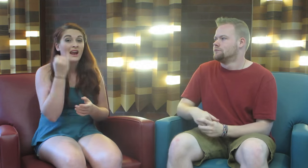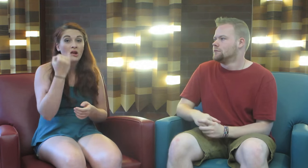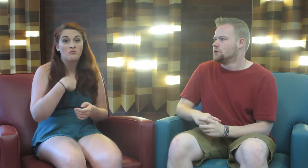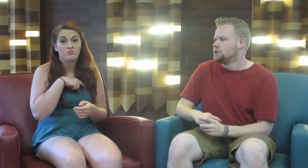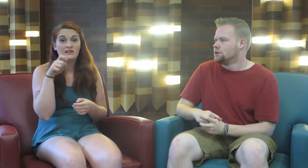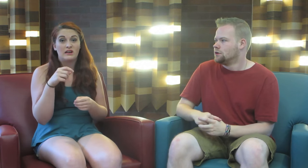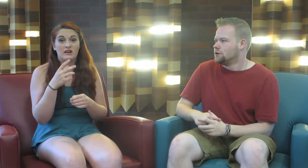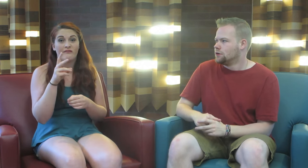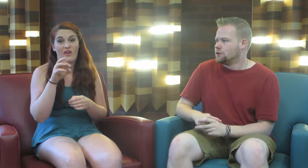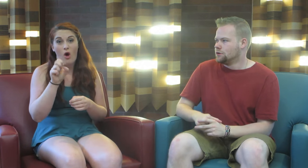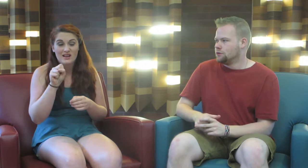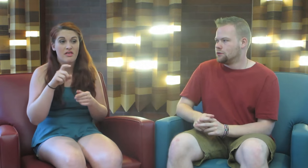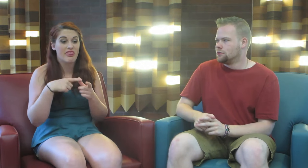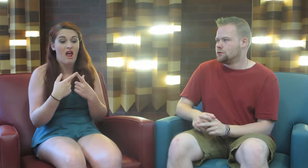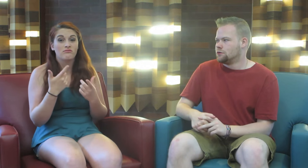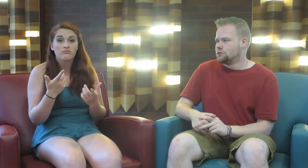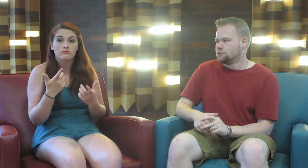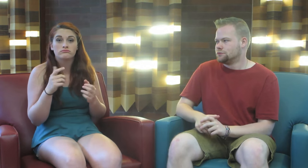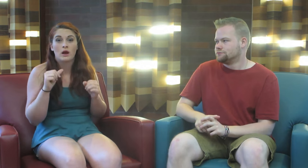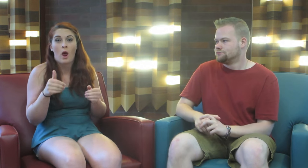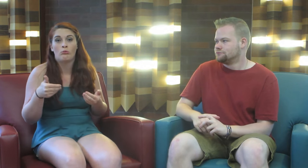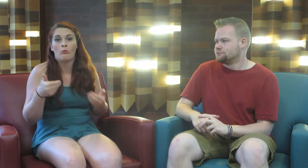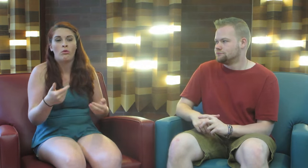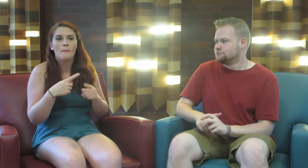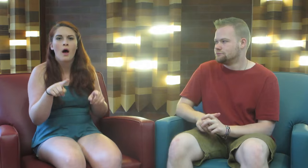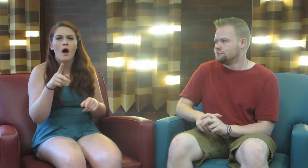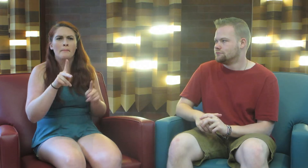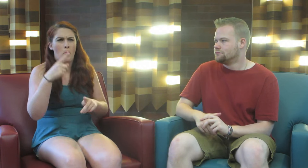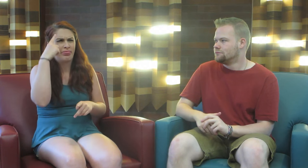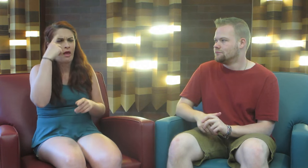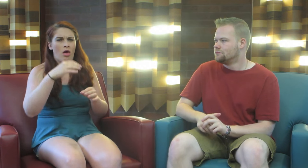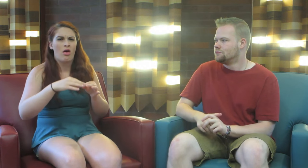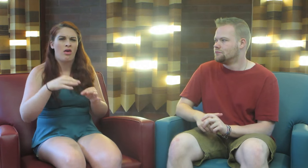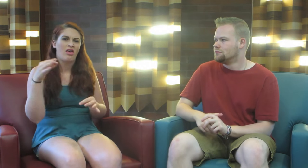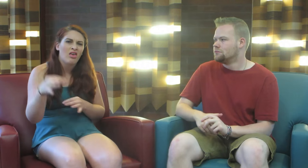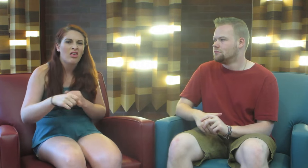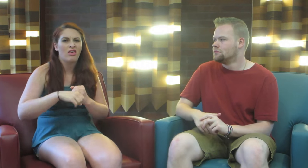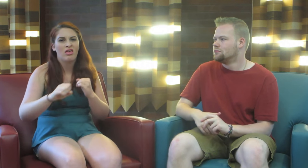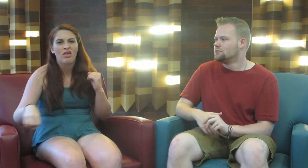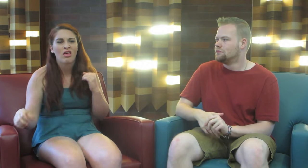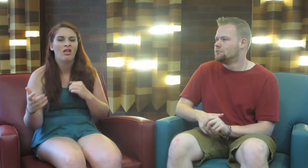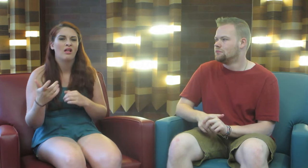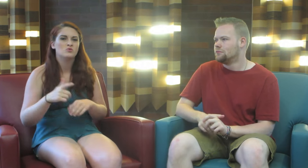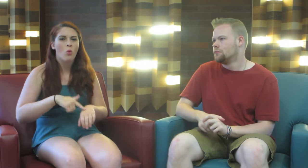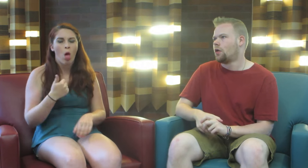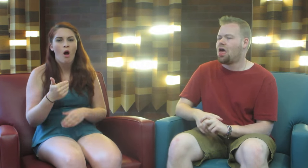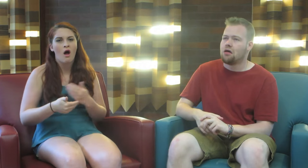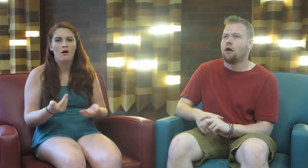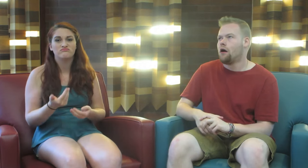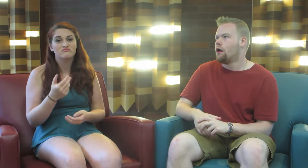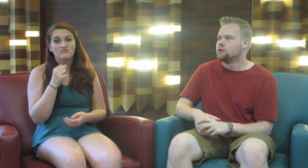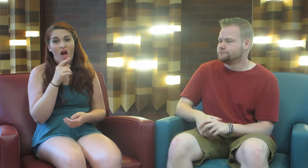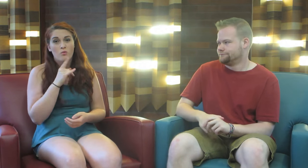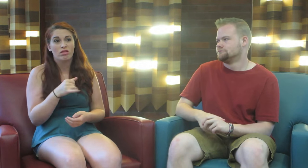G: If we need VRS, then we can go ahead. But people think it delays, takes forever, too long. Not really.